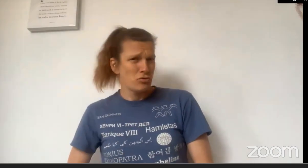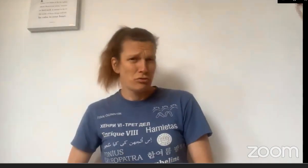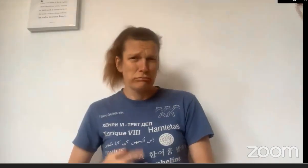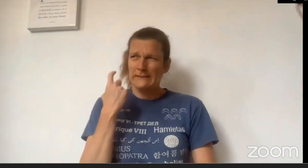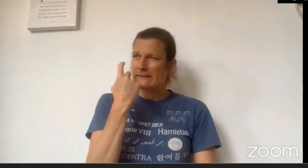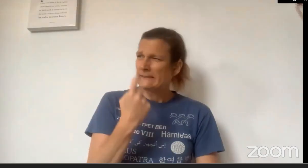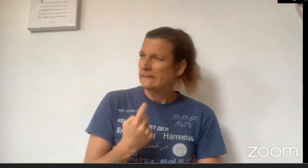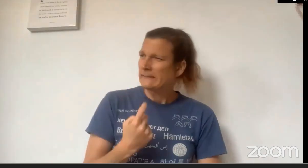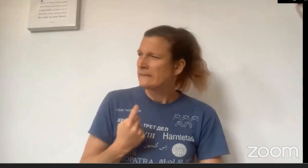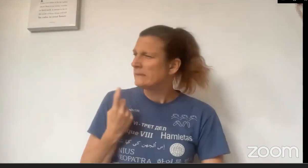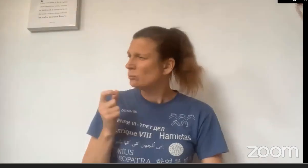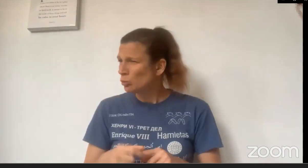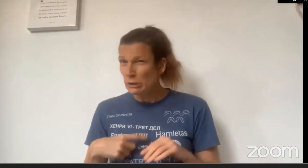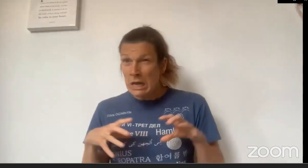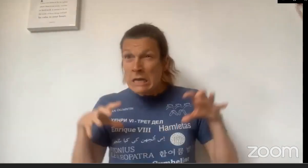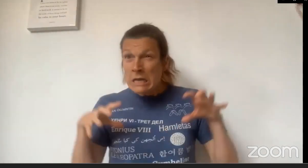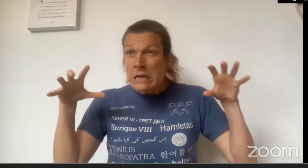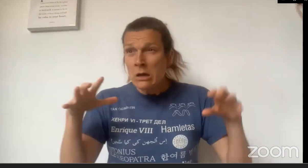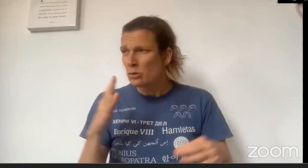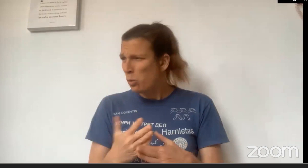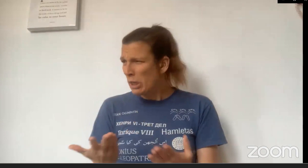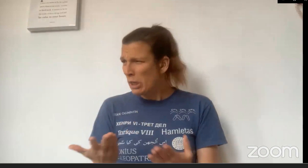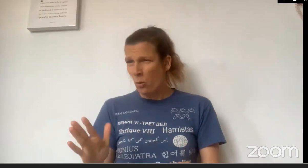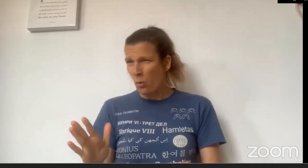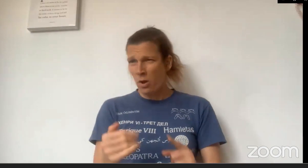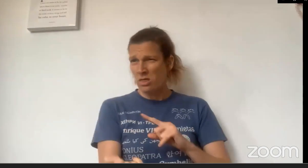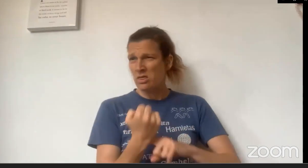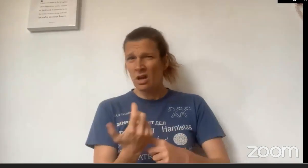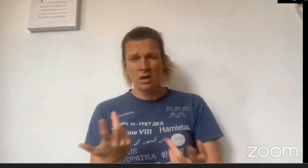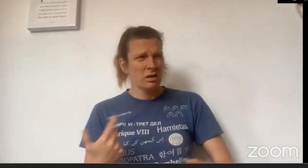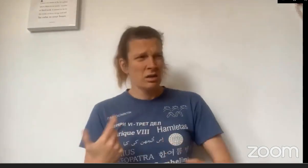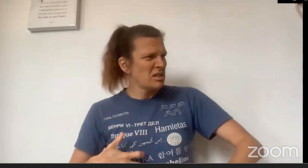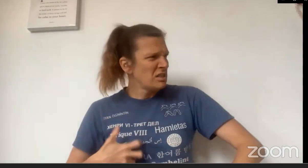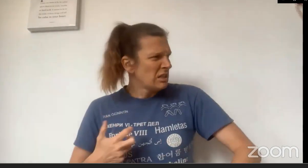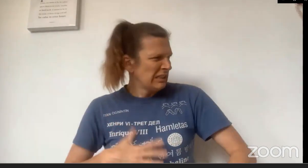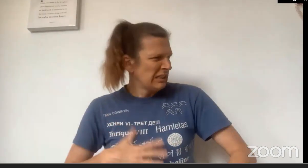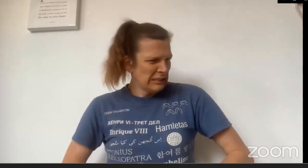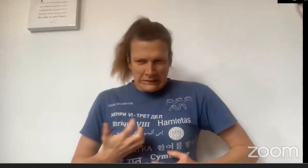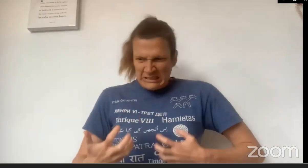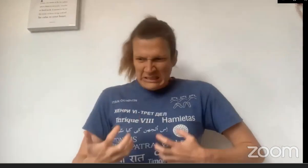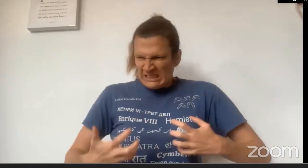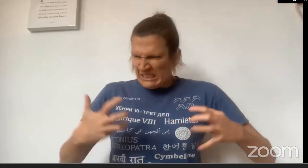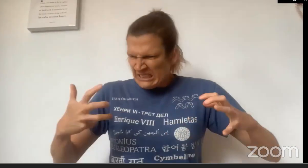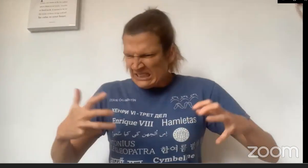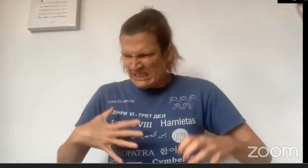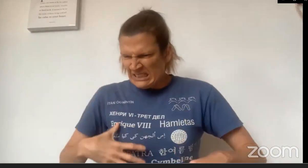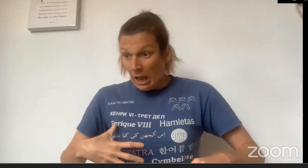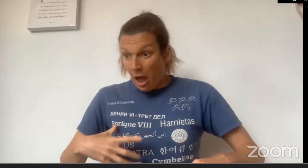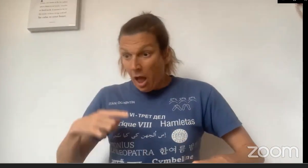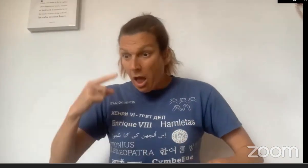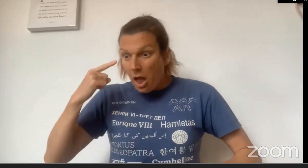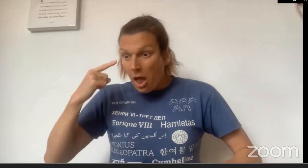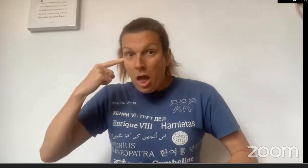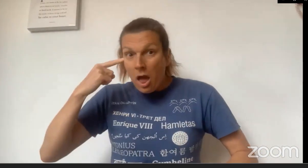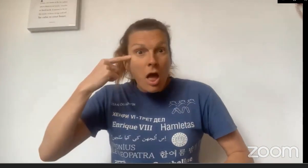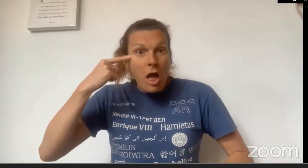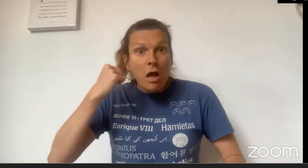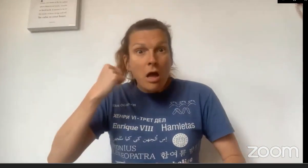Wolf was feeling very, very thoughtful. He's not used to not being able to scare people.